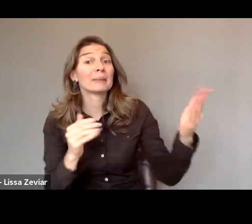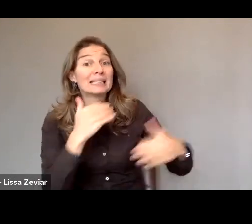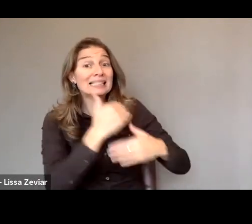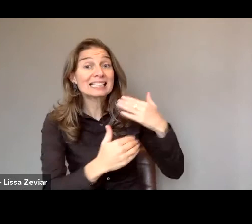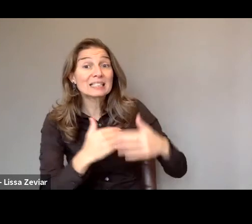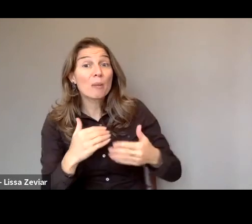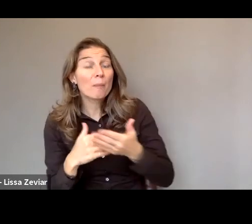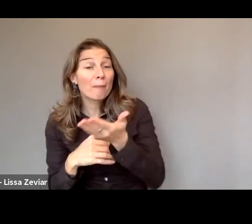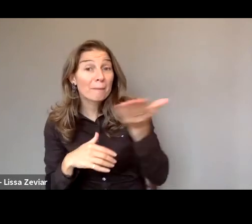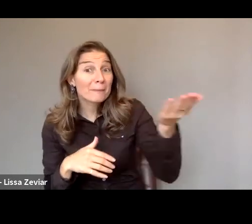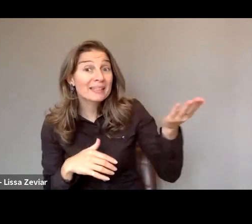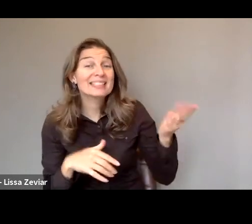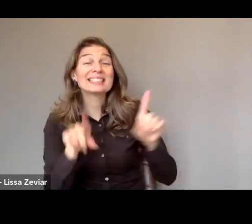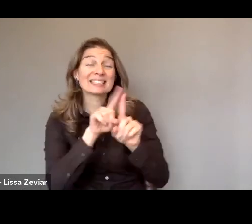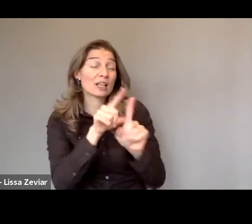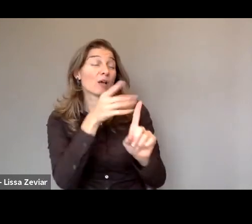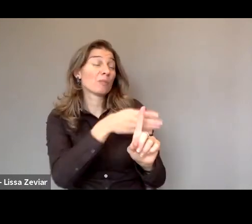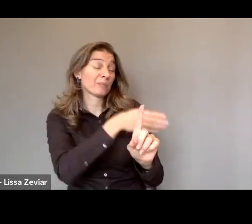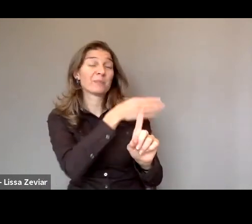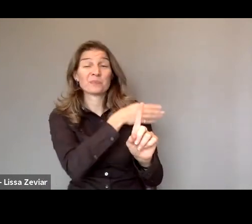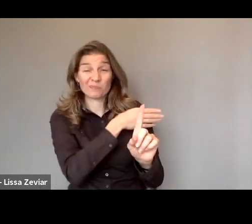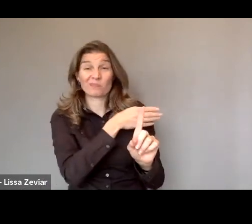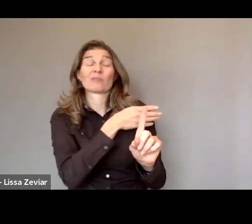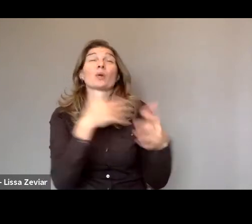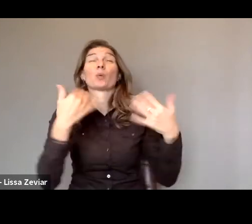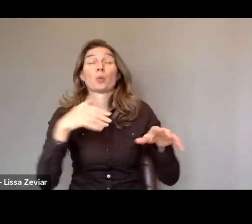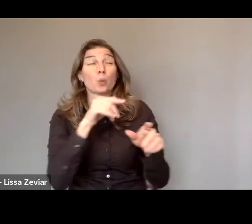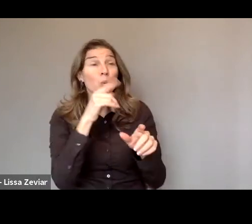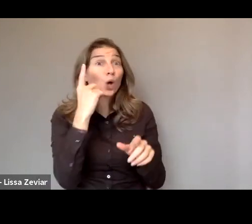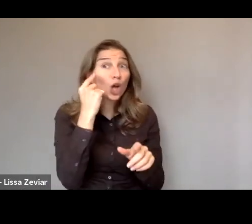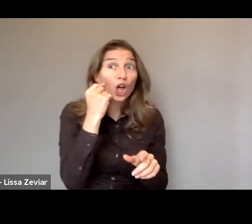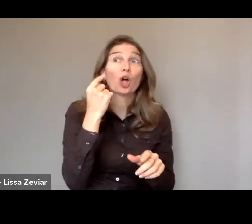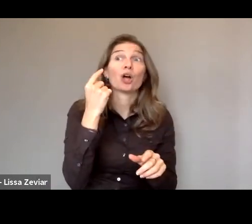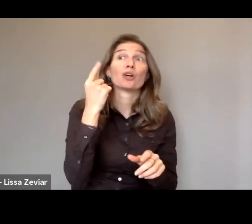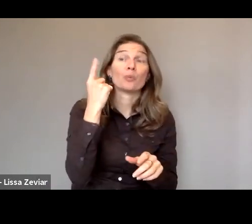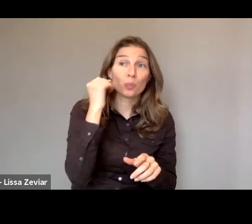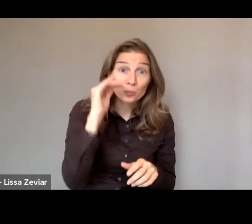by my predecessor to be exposed to violence, in particular